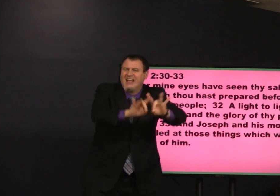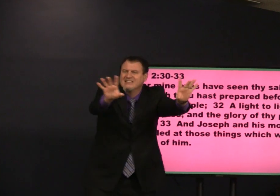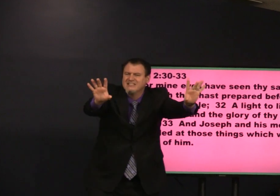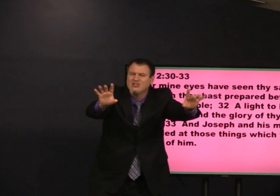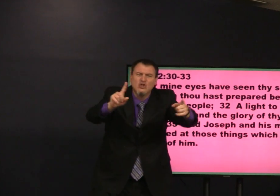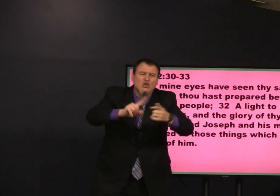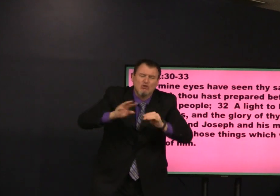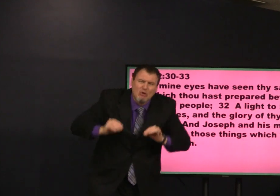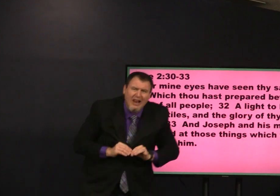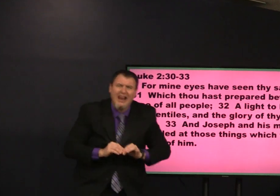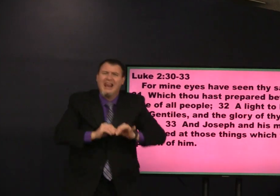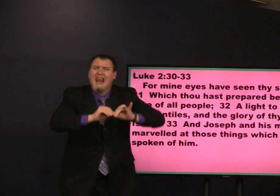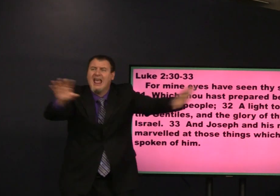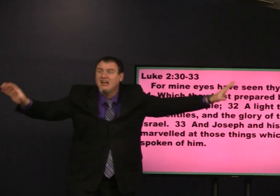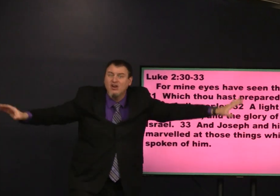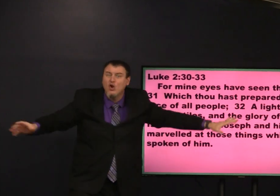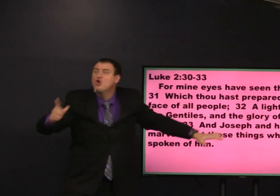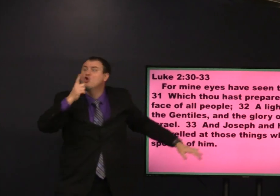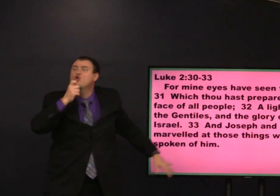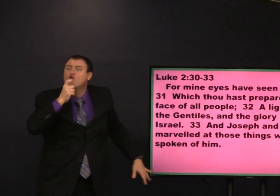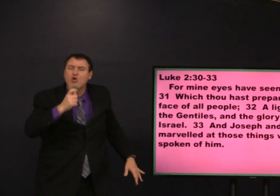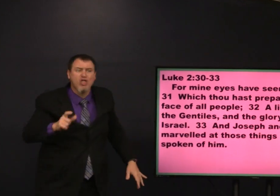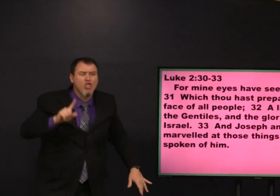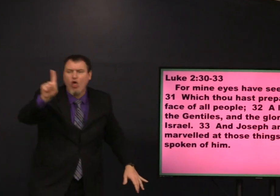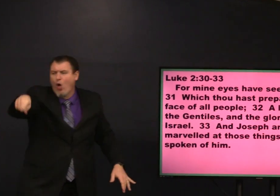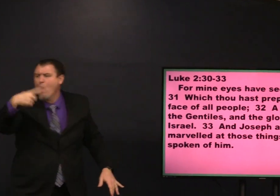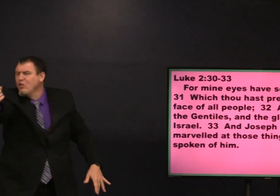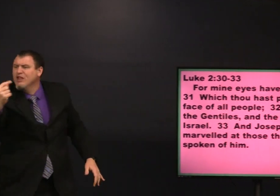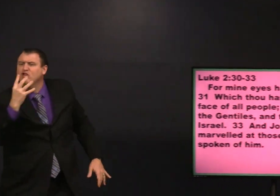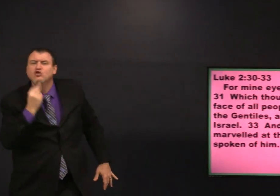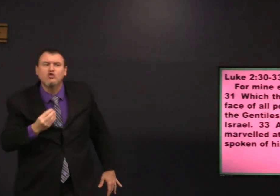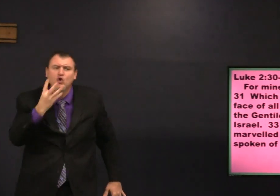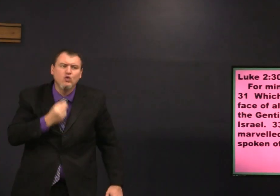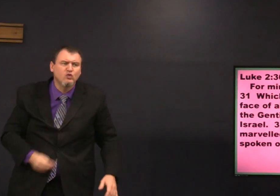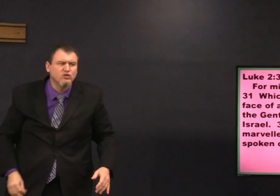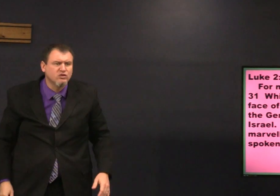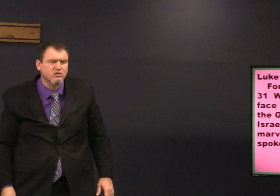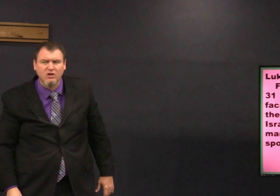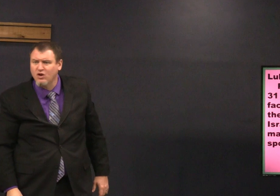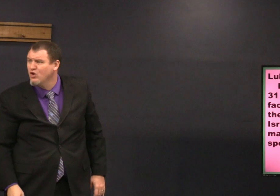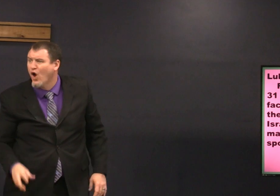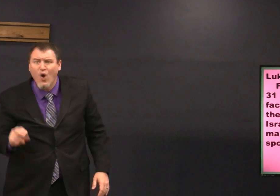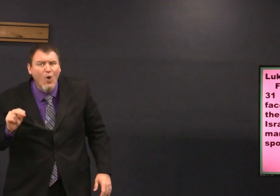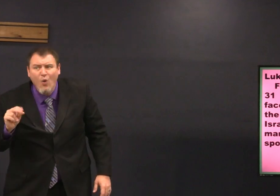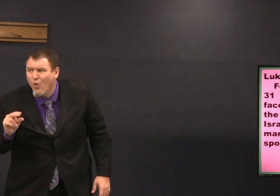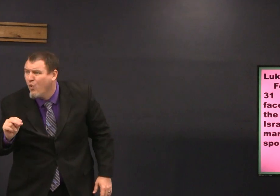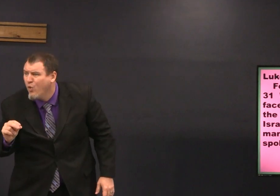a light to lighten for only the Jews